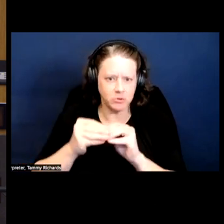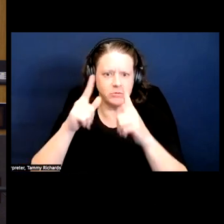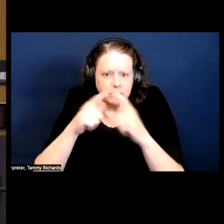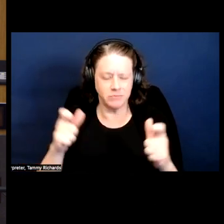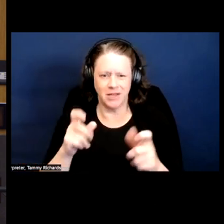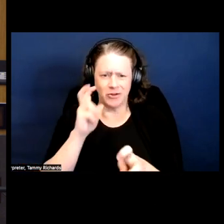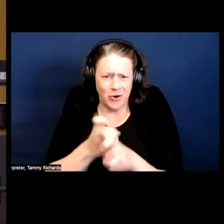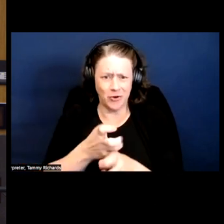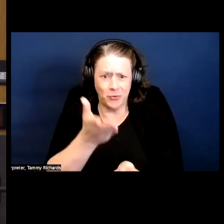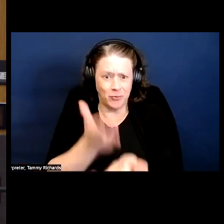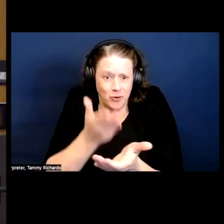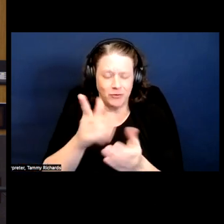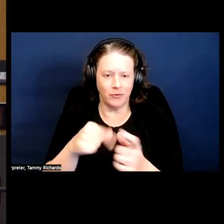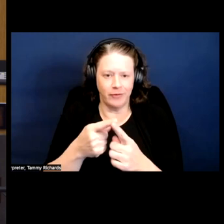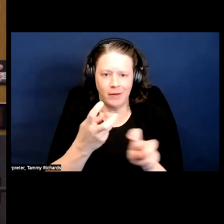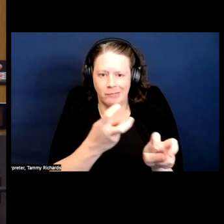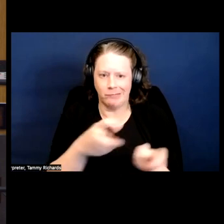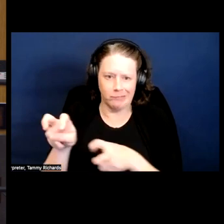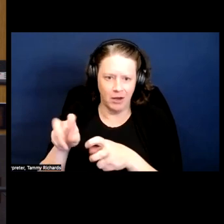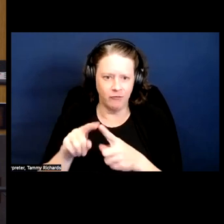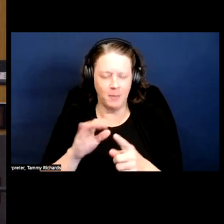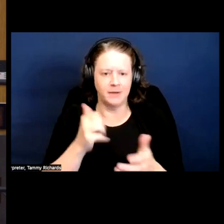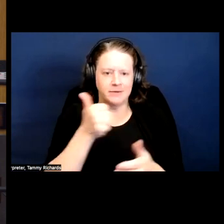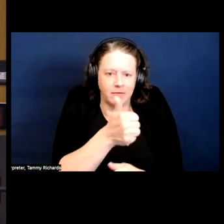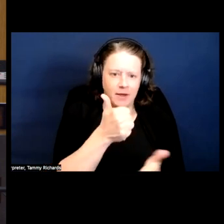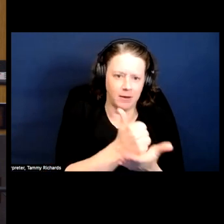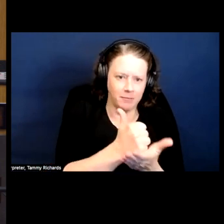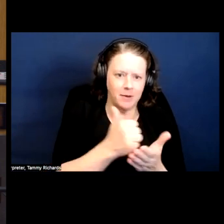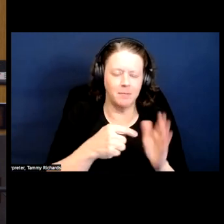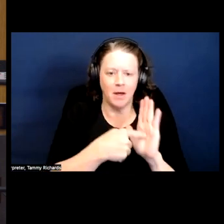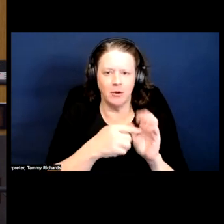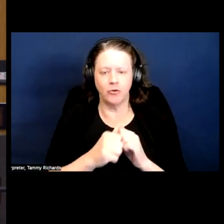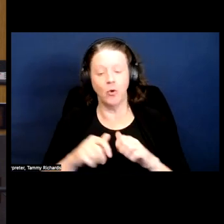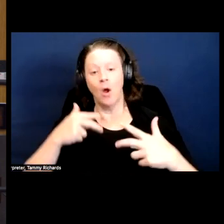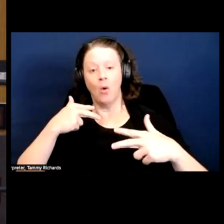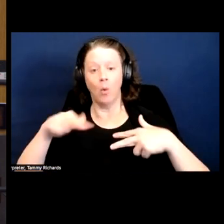And it was harder and harder to prove and they did things like the walking for wellness